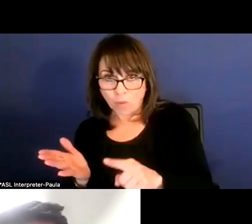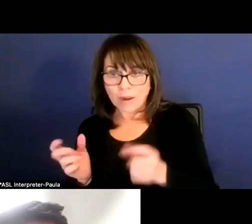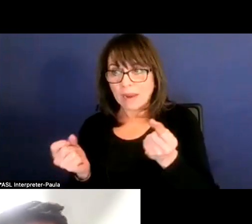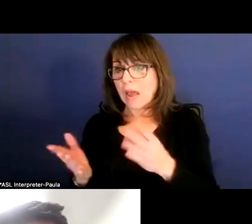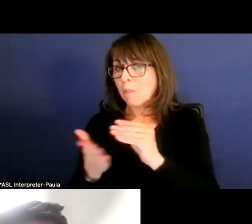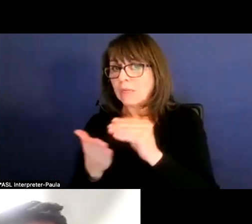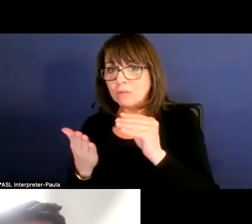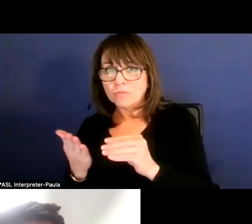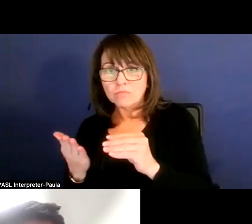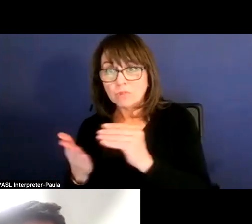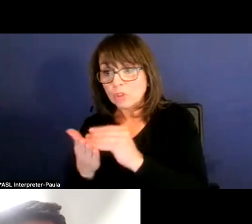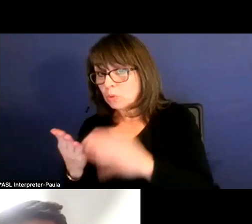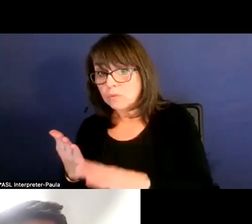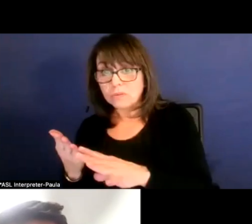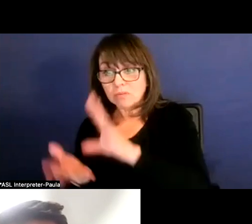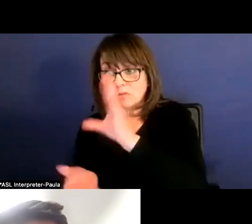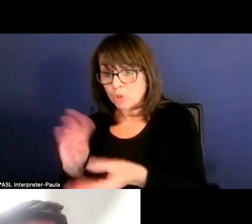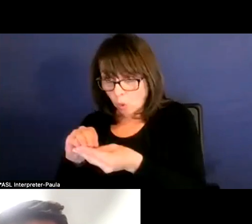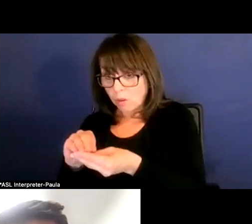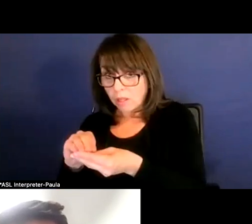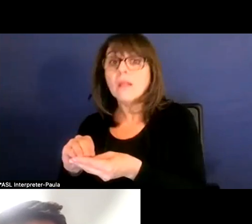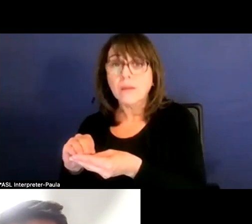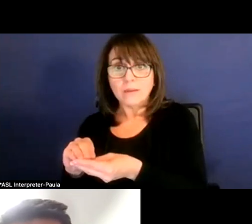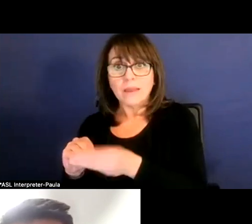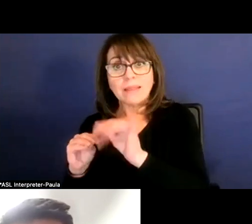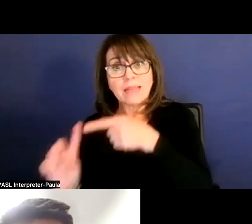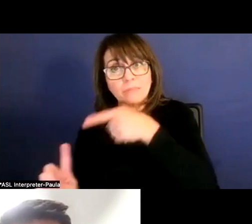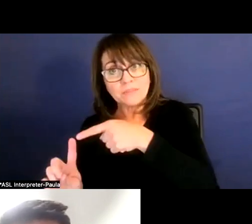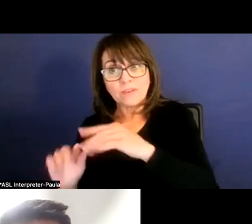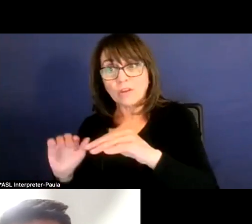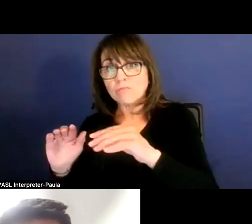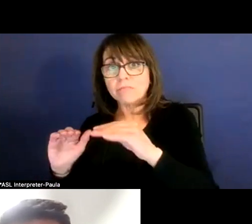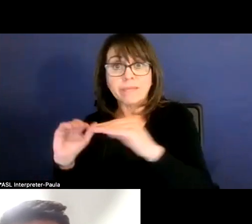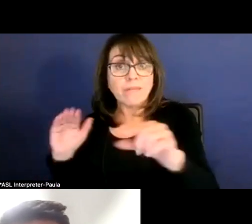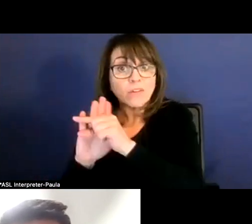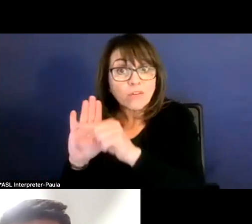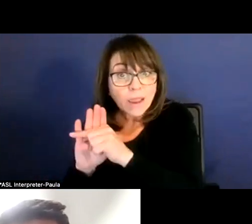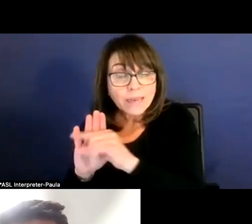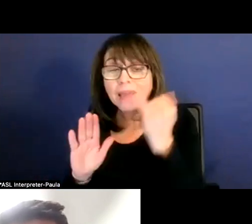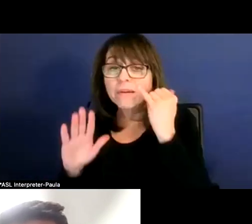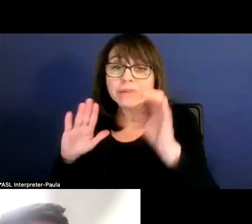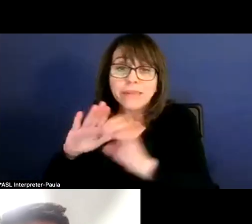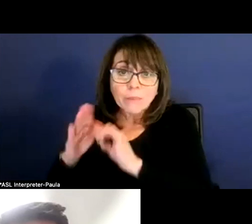that a campus has at that particular grade level, for example, if it's in an elementary school,